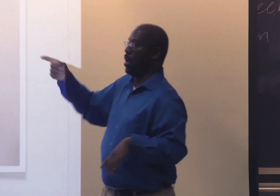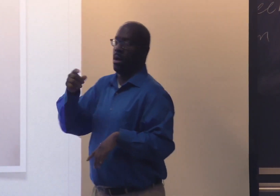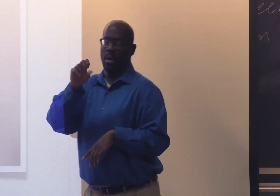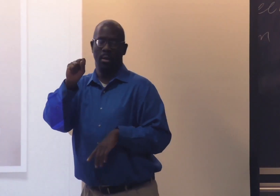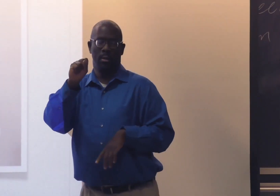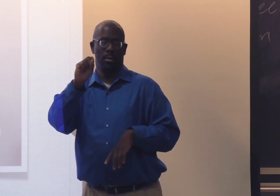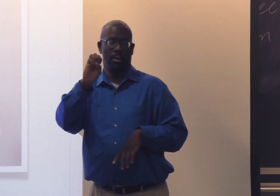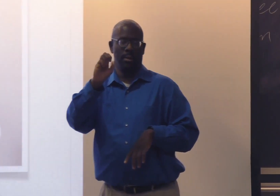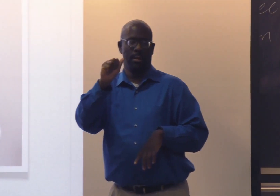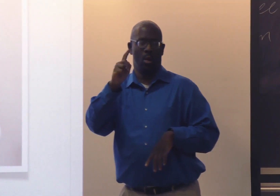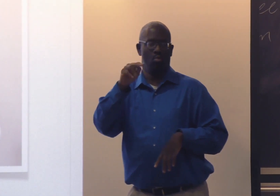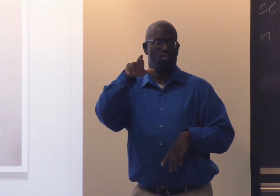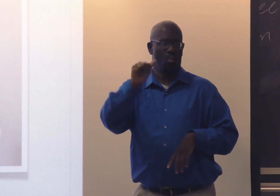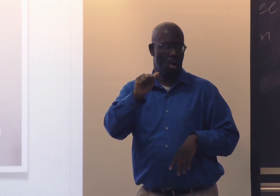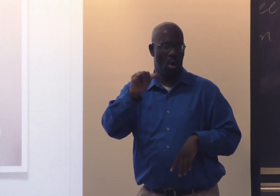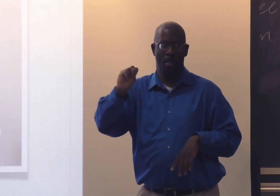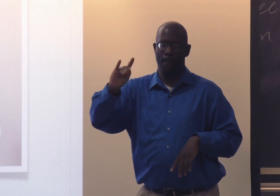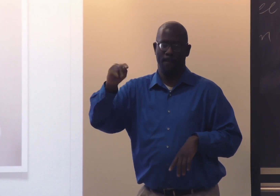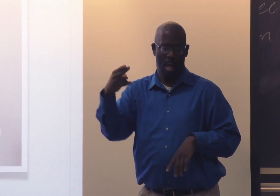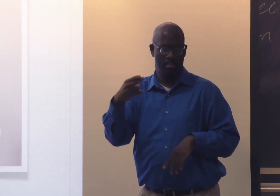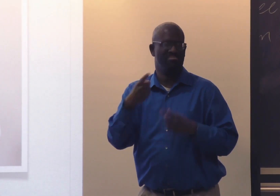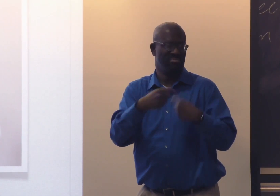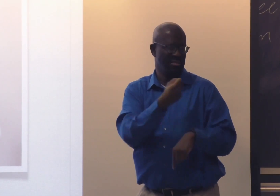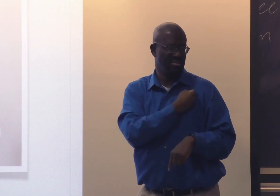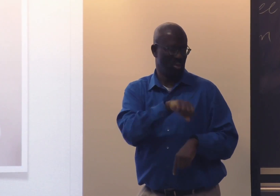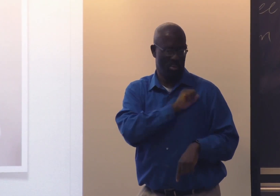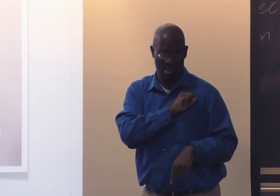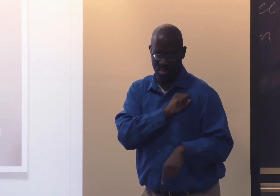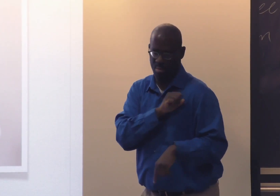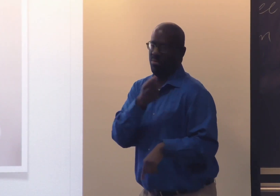as well as Sandra Smith.